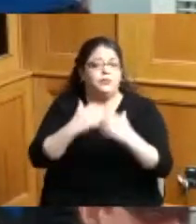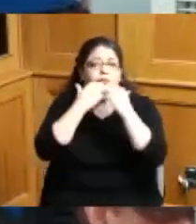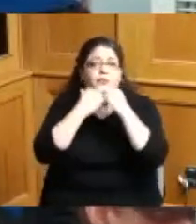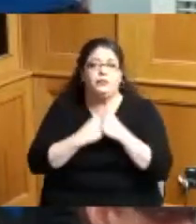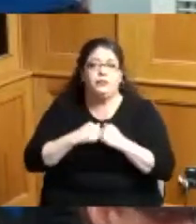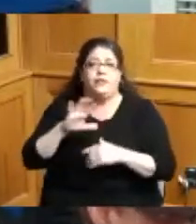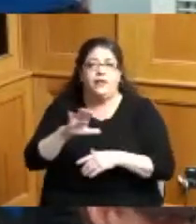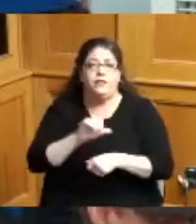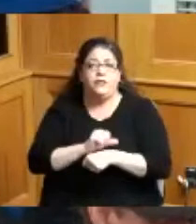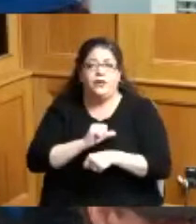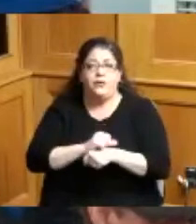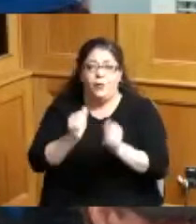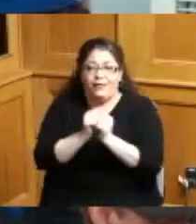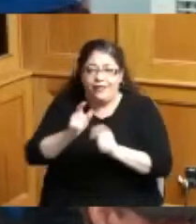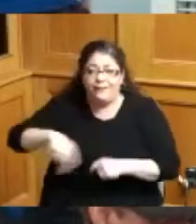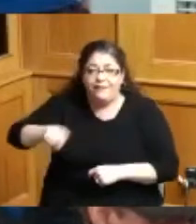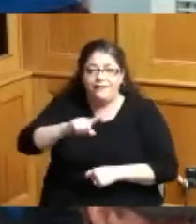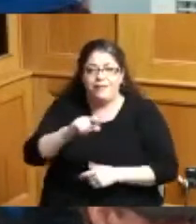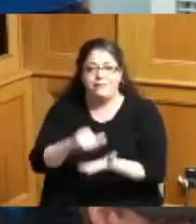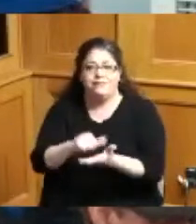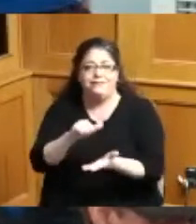I wouldn't be here without them so I just want to say thank you to everyone